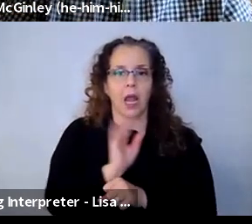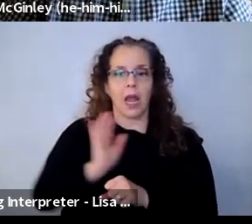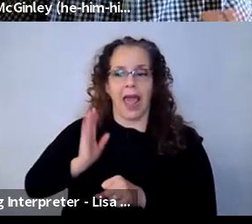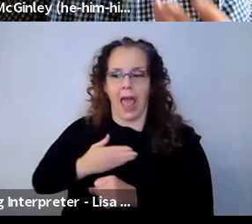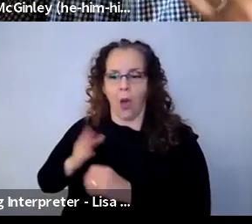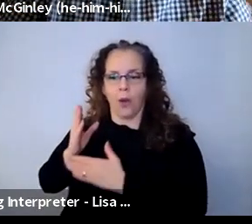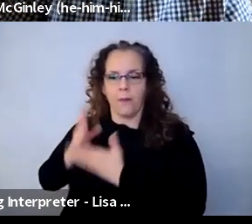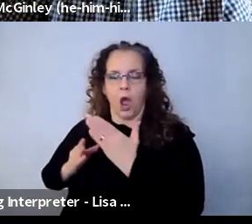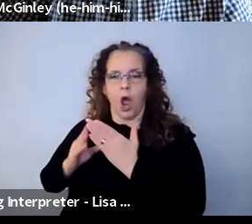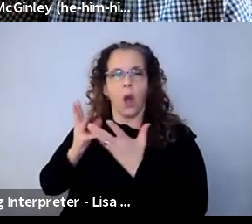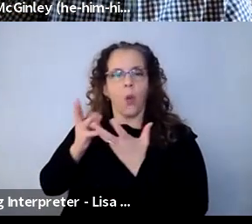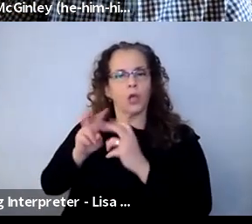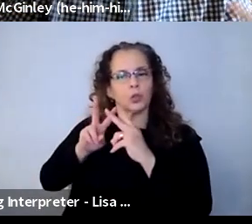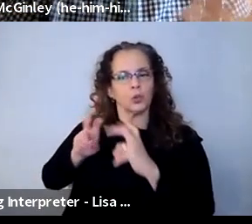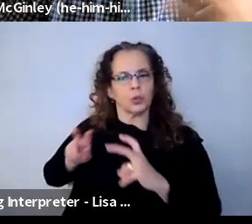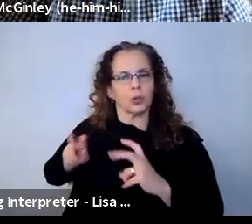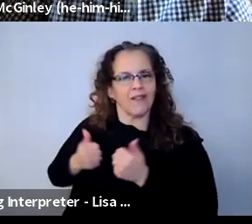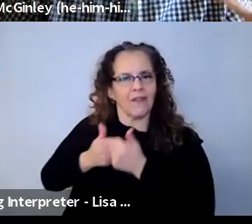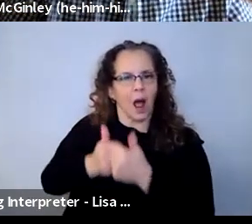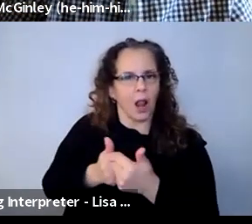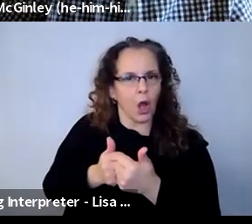there's been challenges around understanding what the views